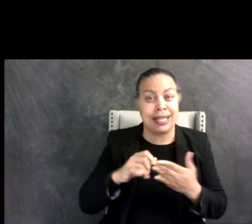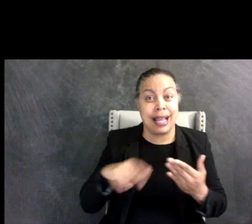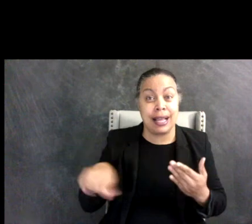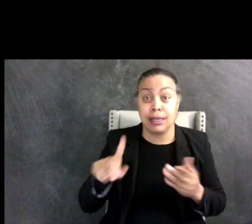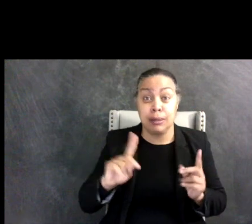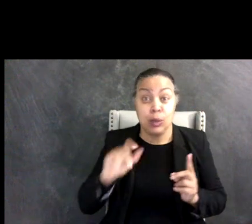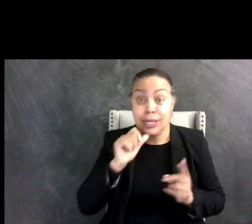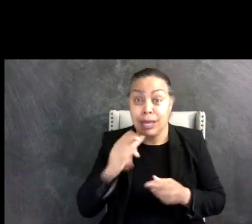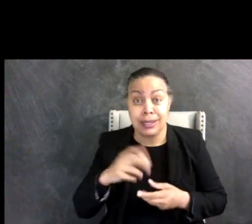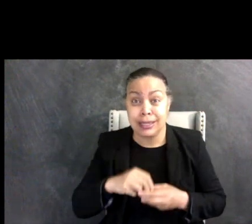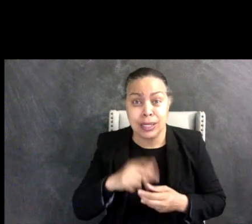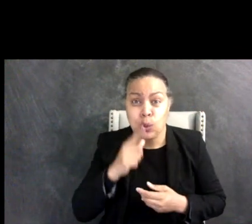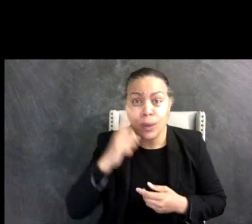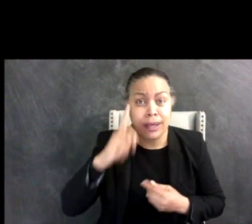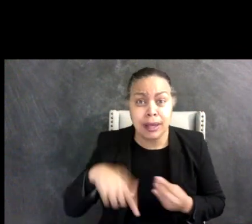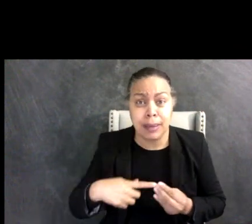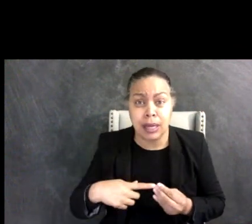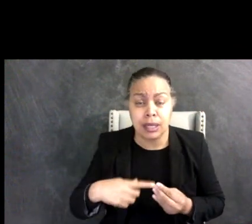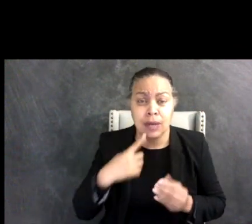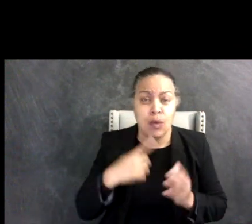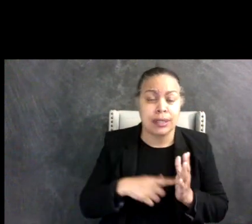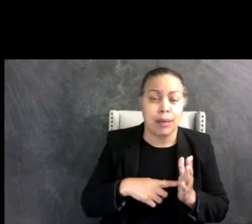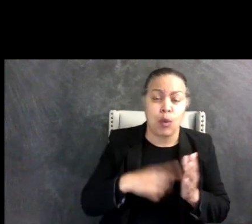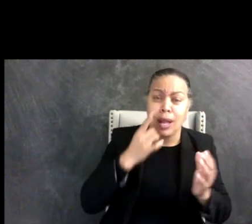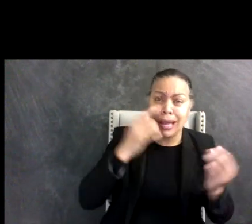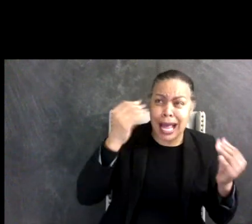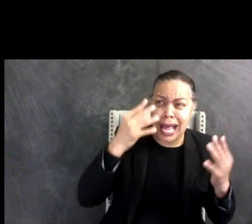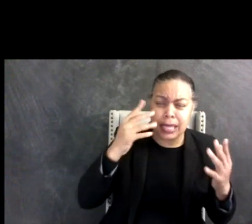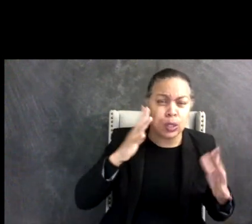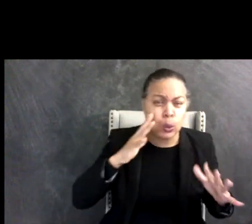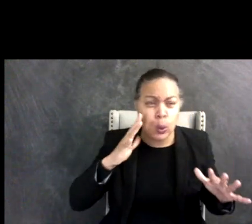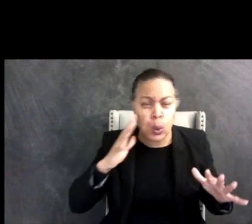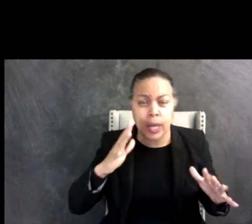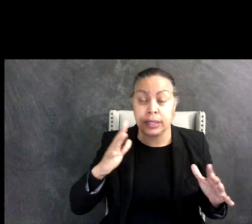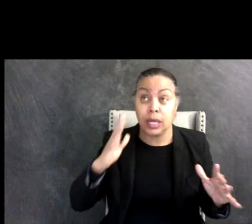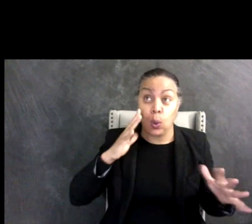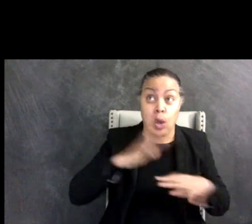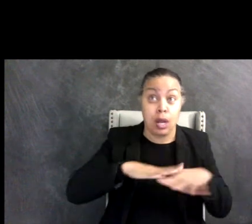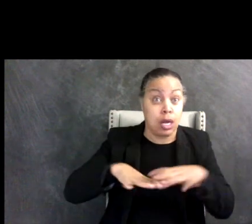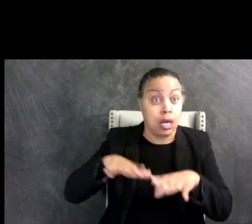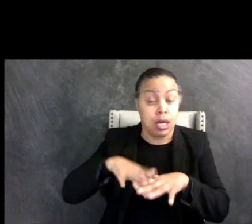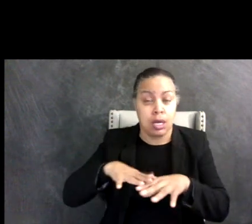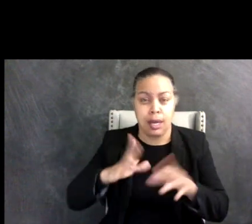about such as fluorescent lights, loud noises, too many noises at once, people talking too fast